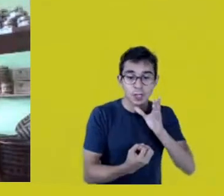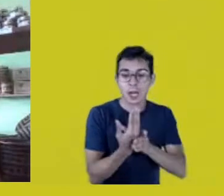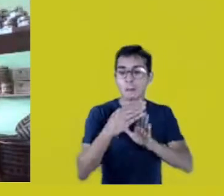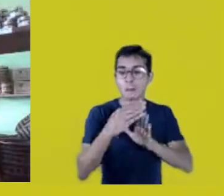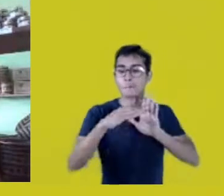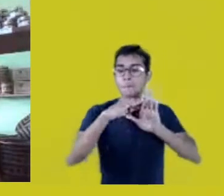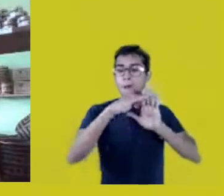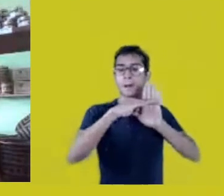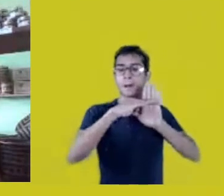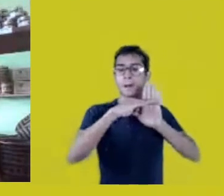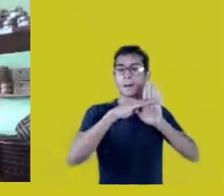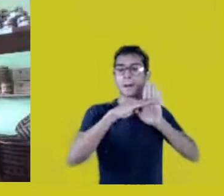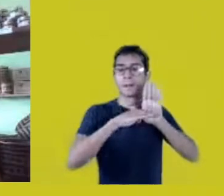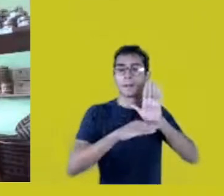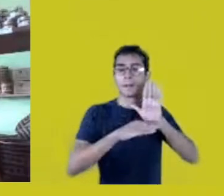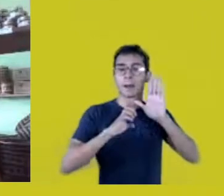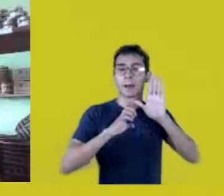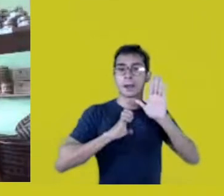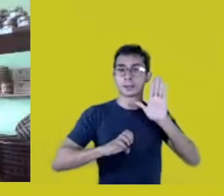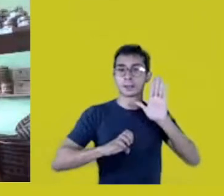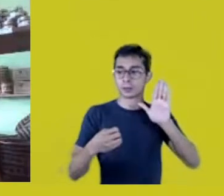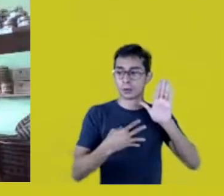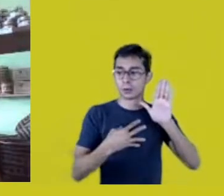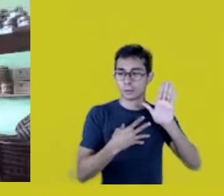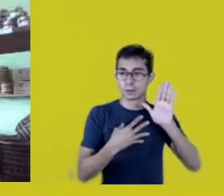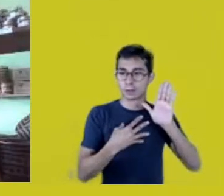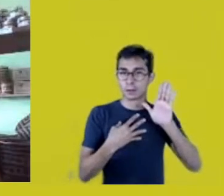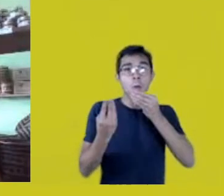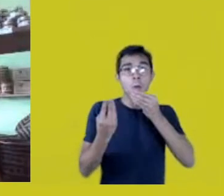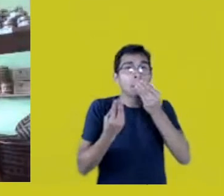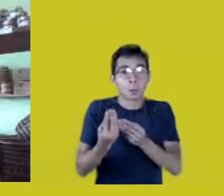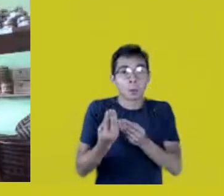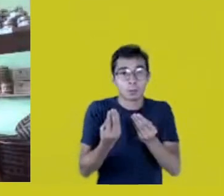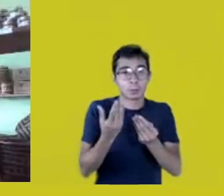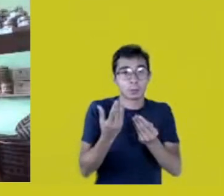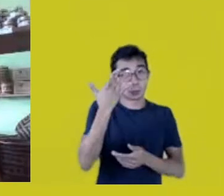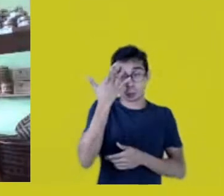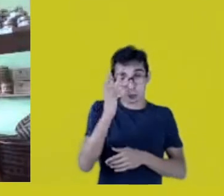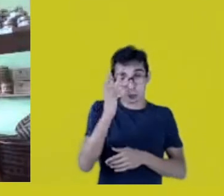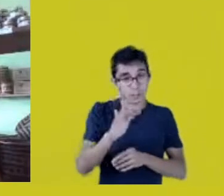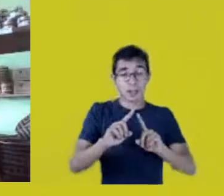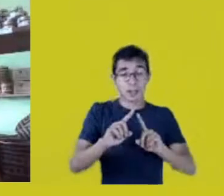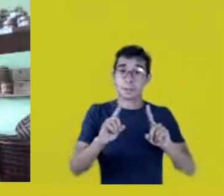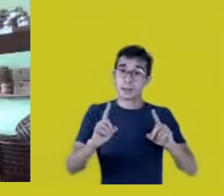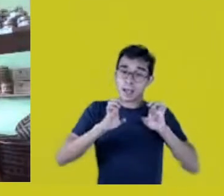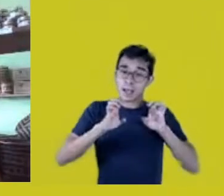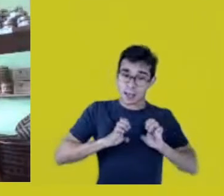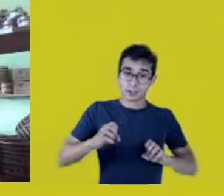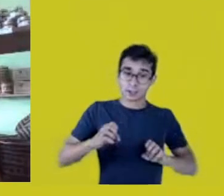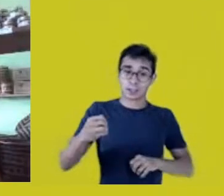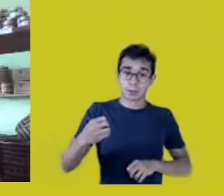but there’s the willingness to build a new ethics, a new relation